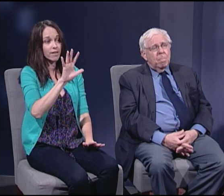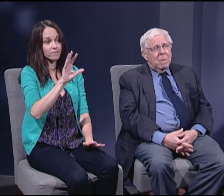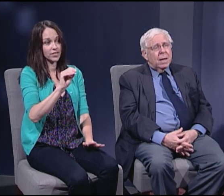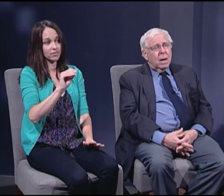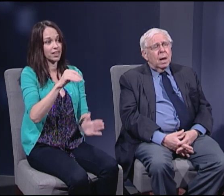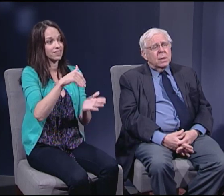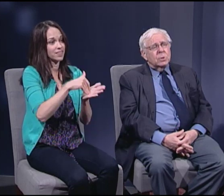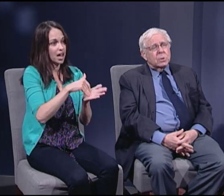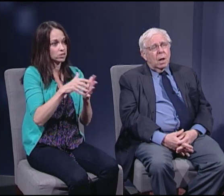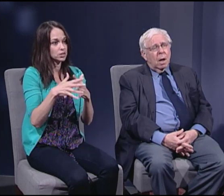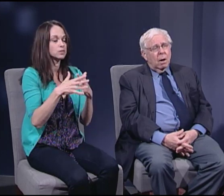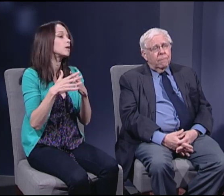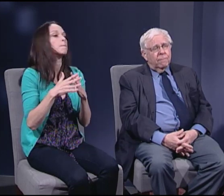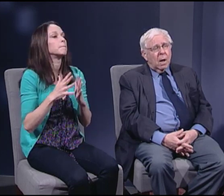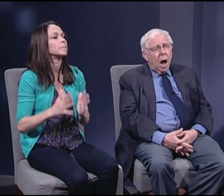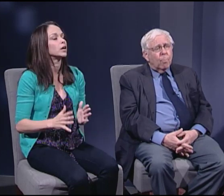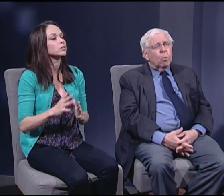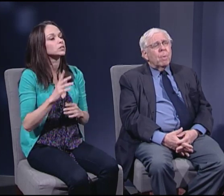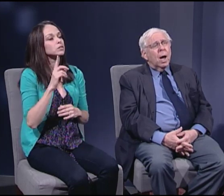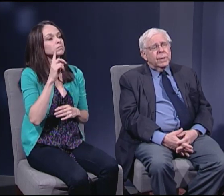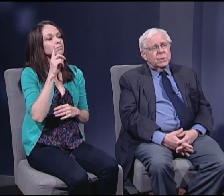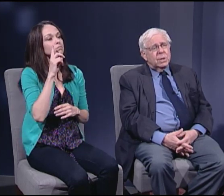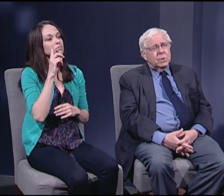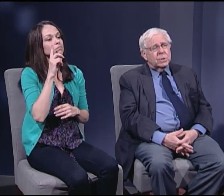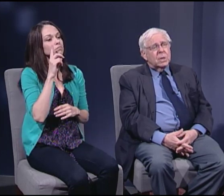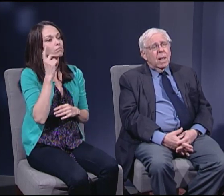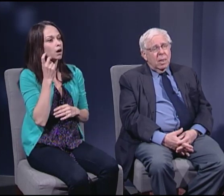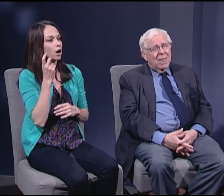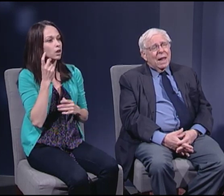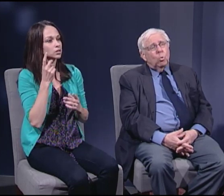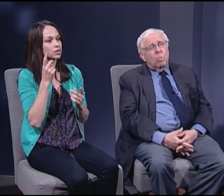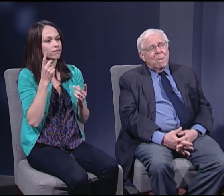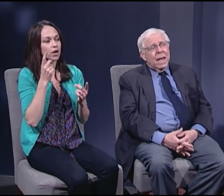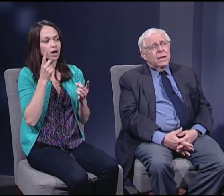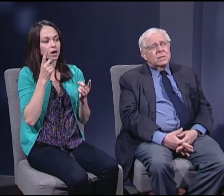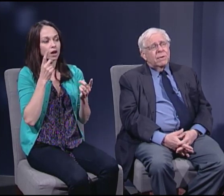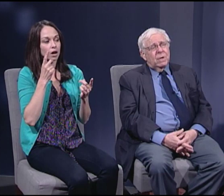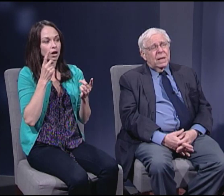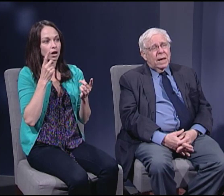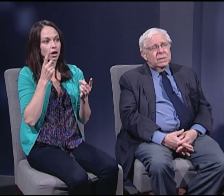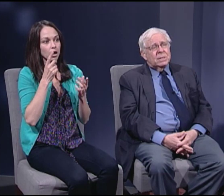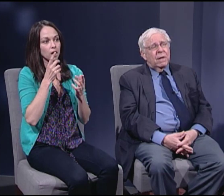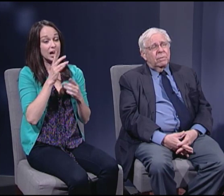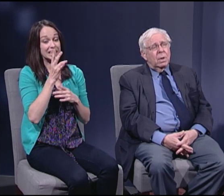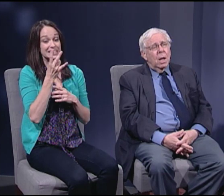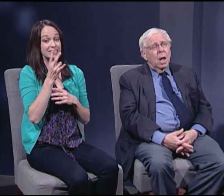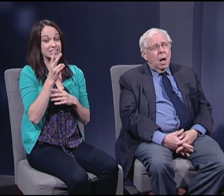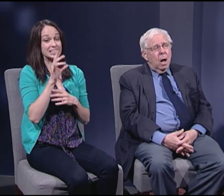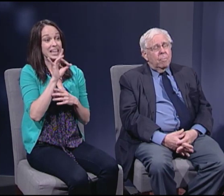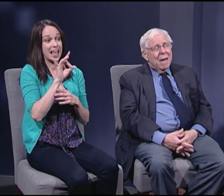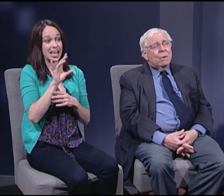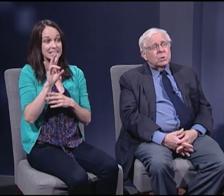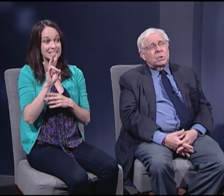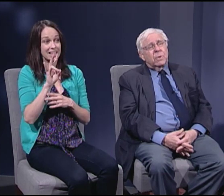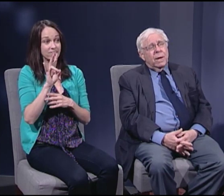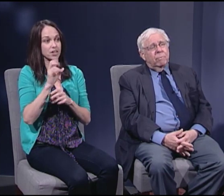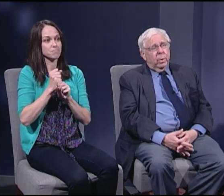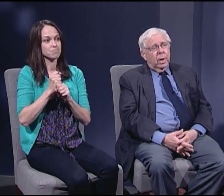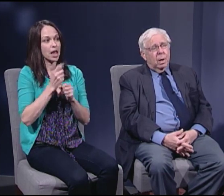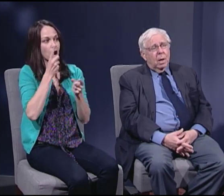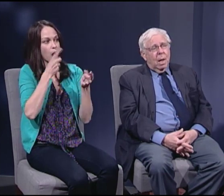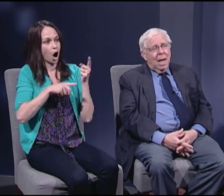because of compromises that were made in 1787 about slavery